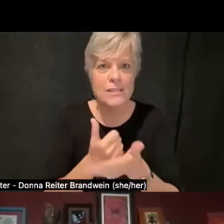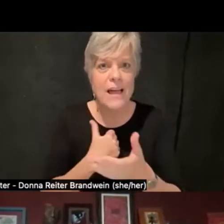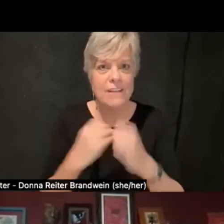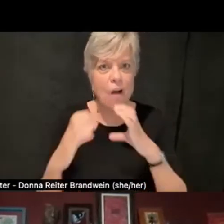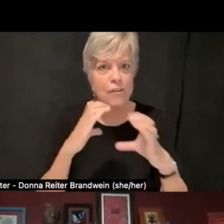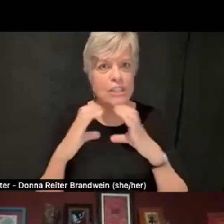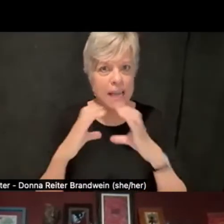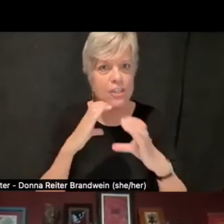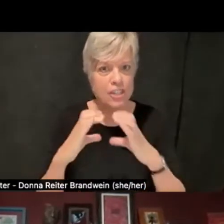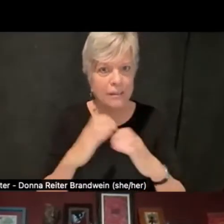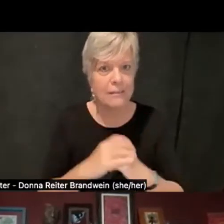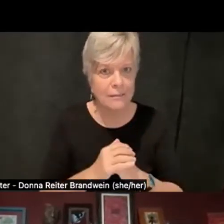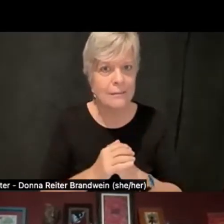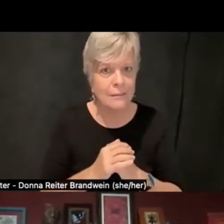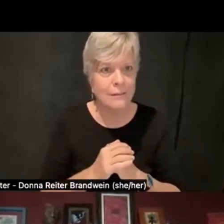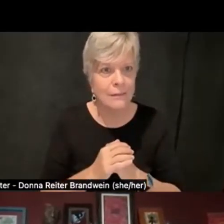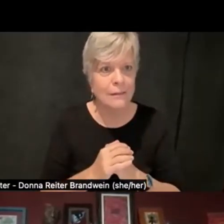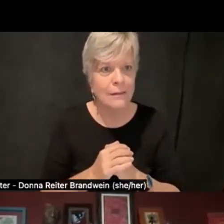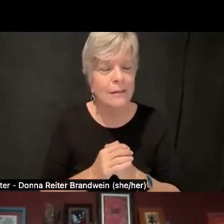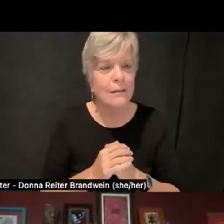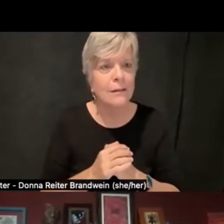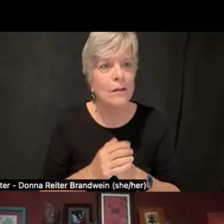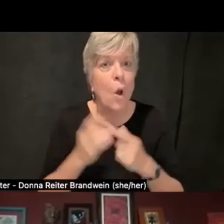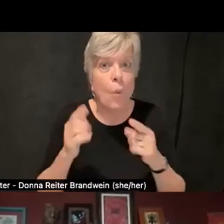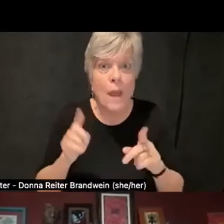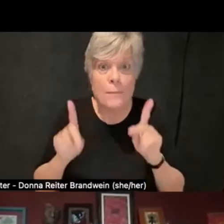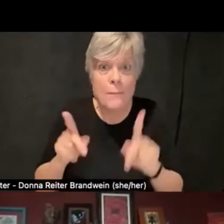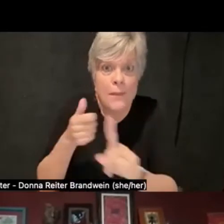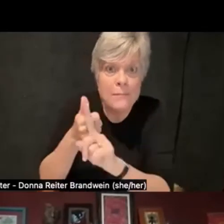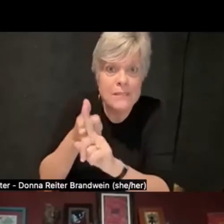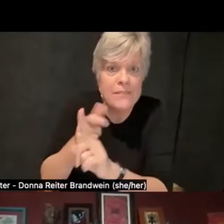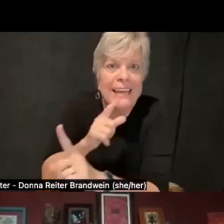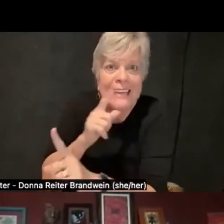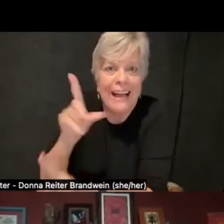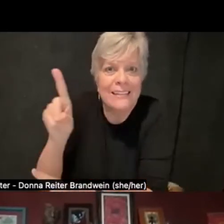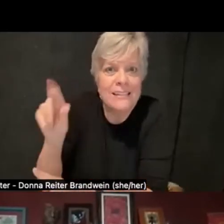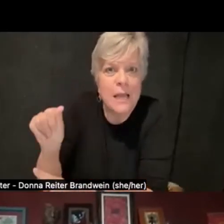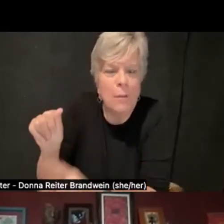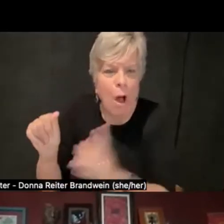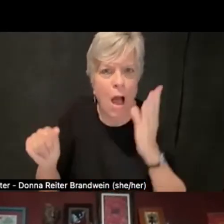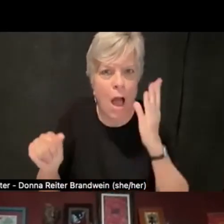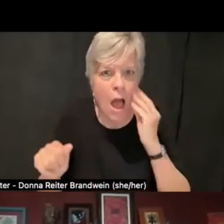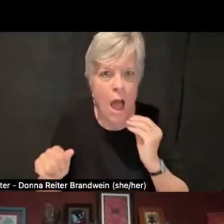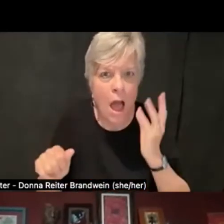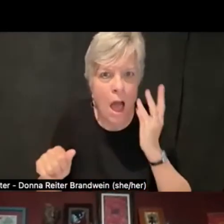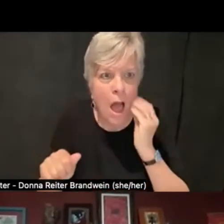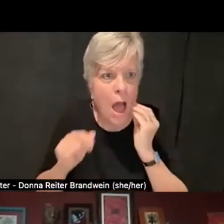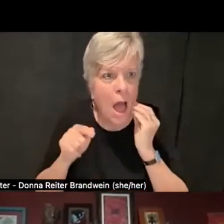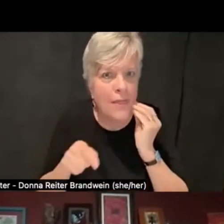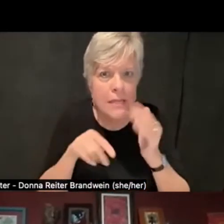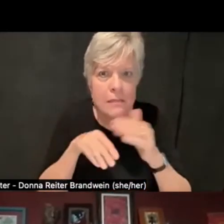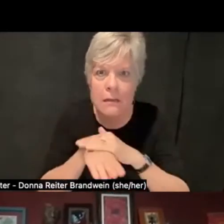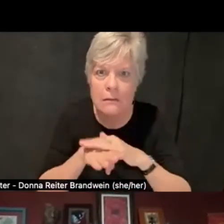When people who aren't disabled were experiencing these accessibility barriers